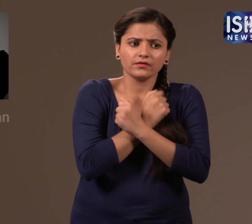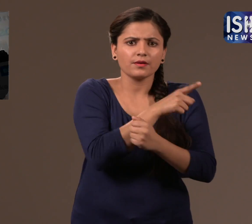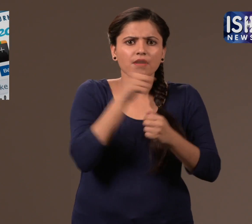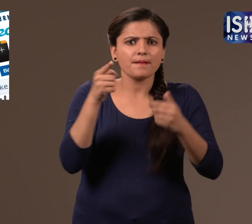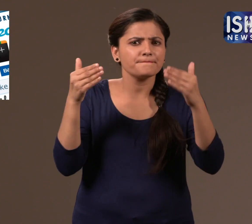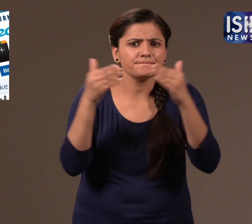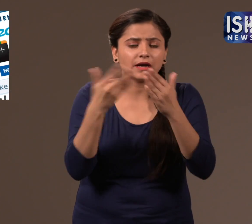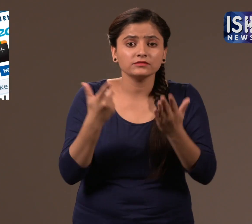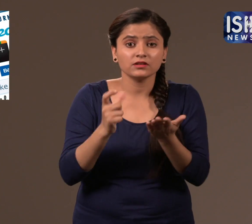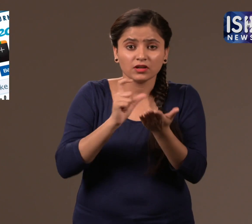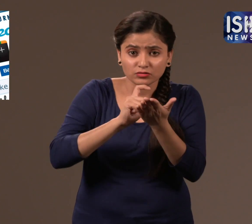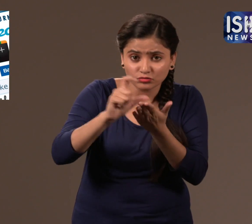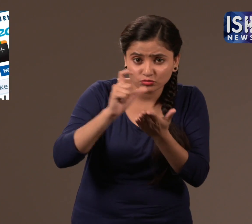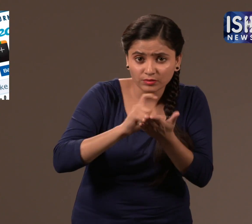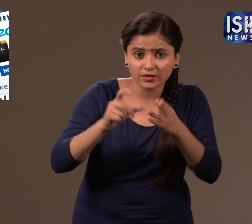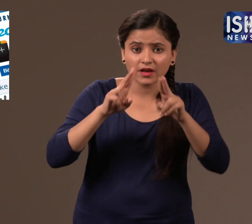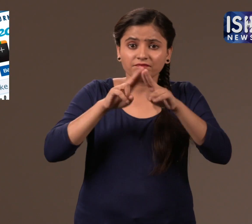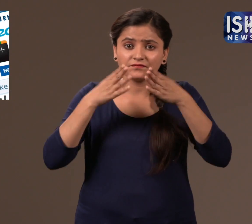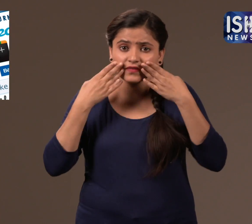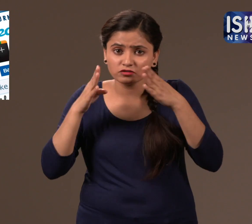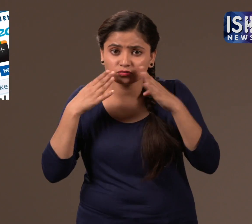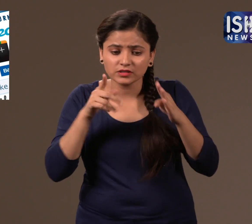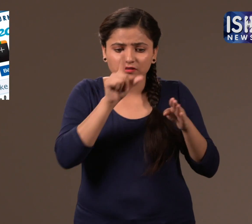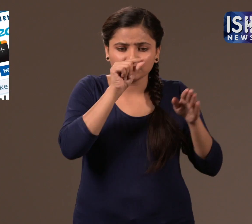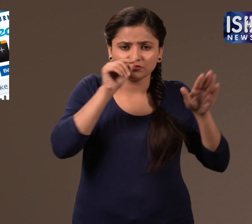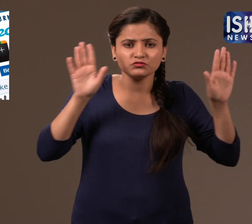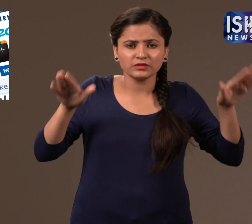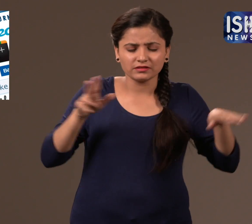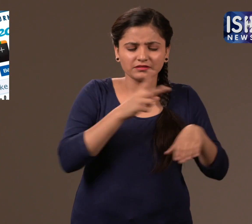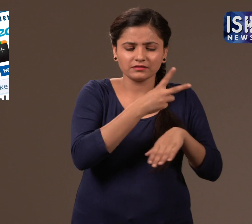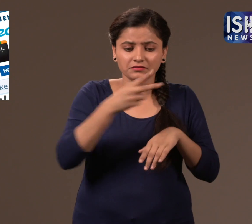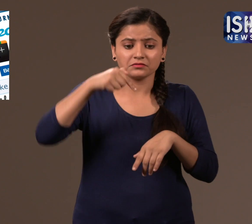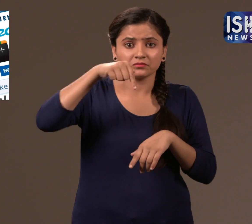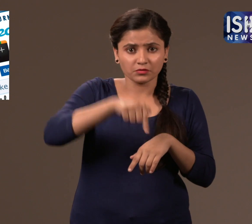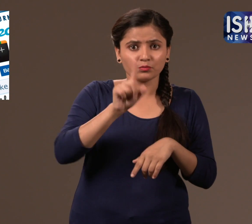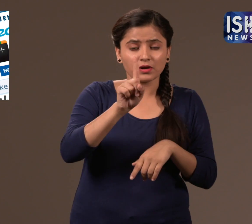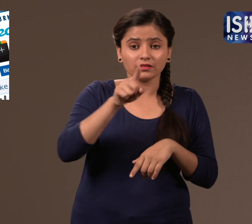He met her on Social Media.